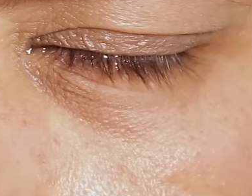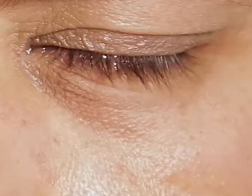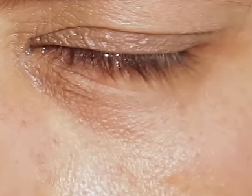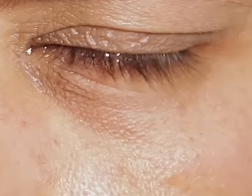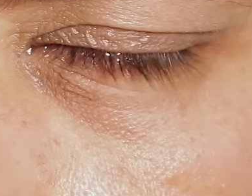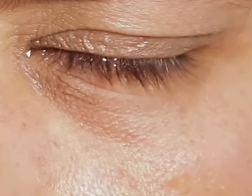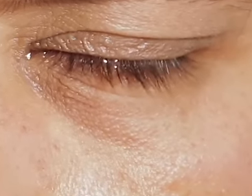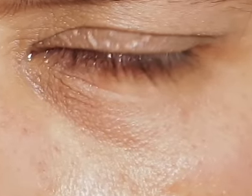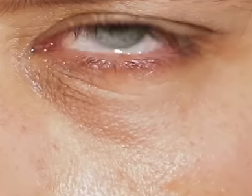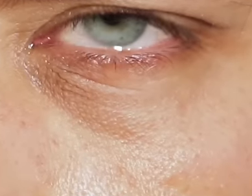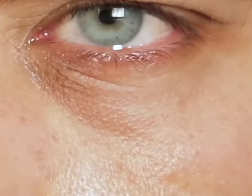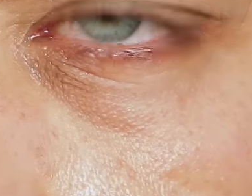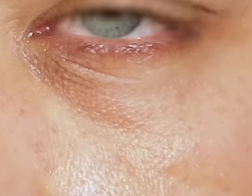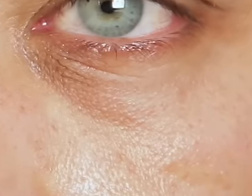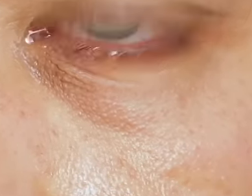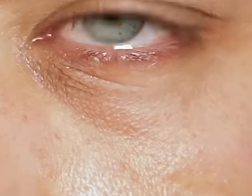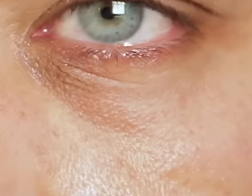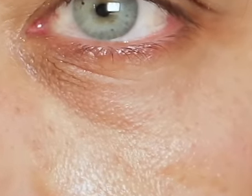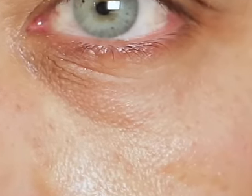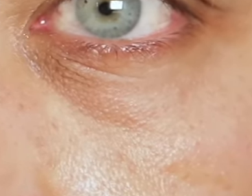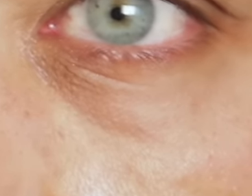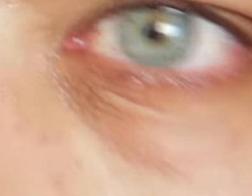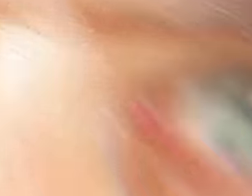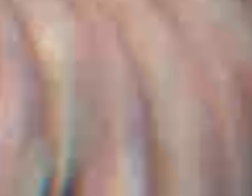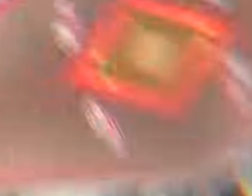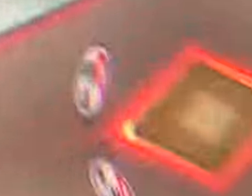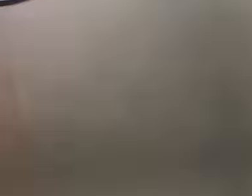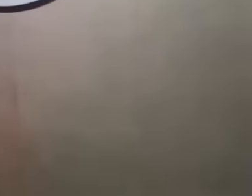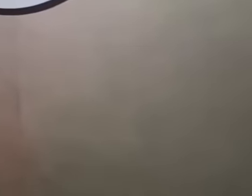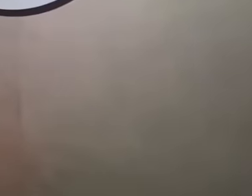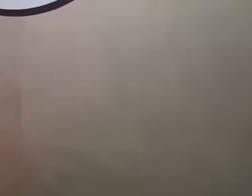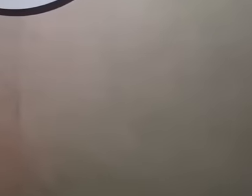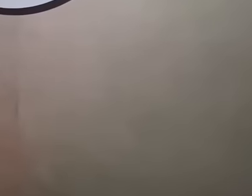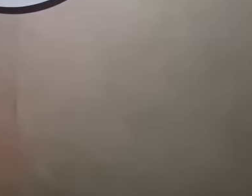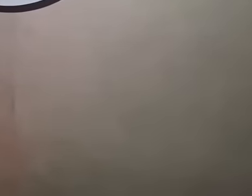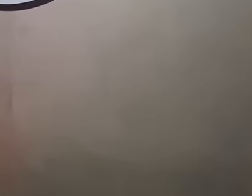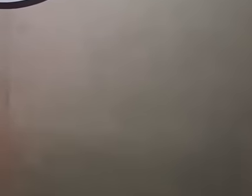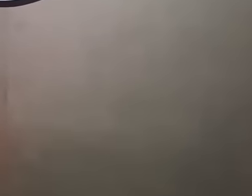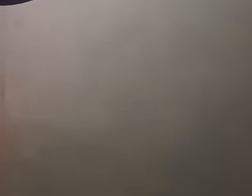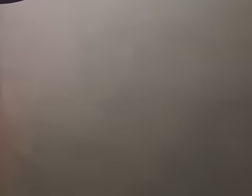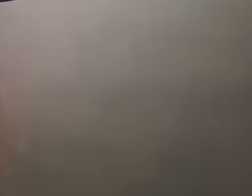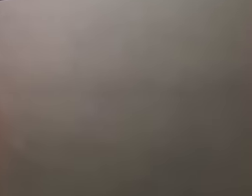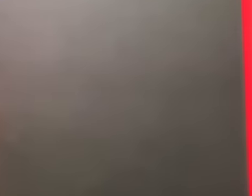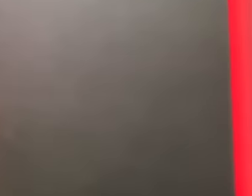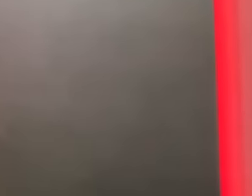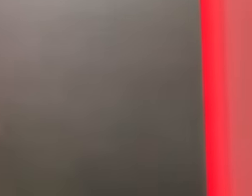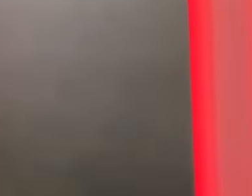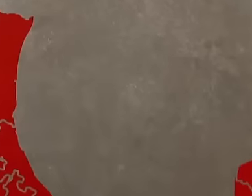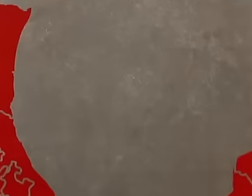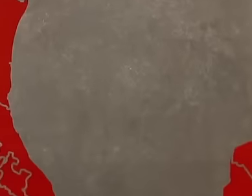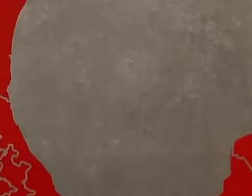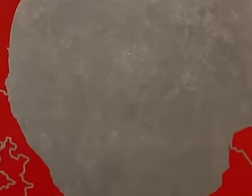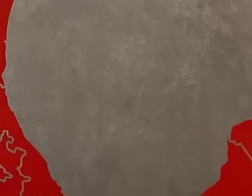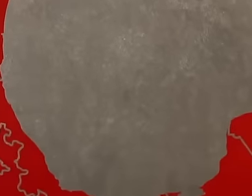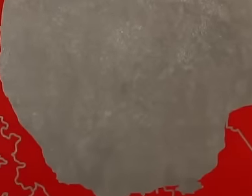a lot of harm to the people of Mexico, the PRI has been a historically relevant political force